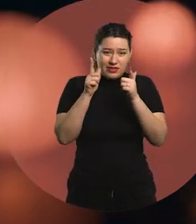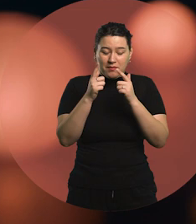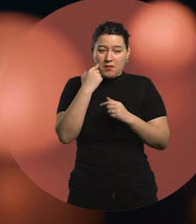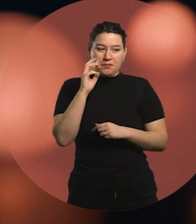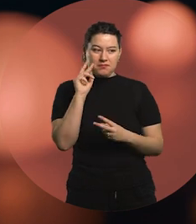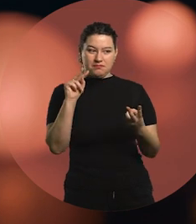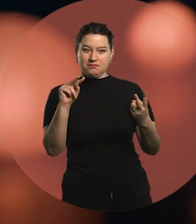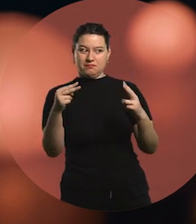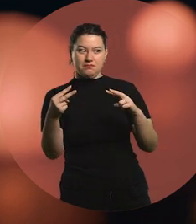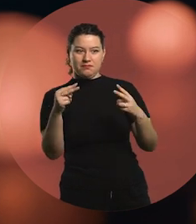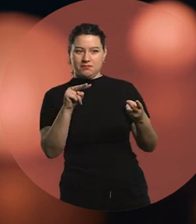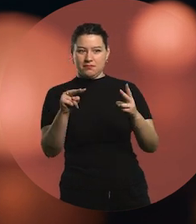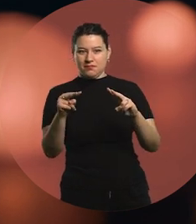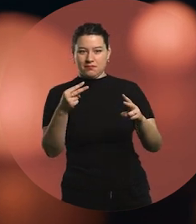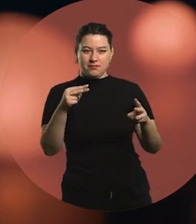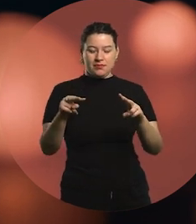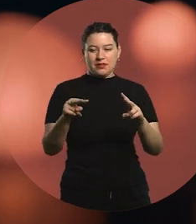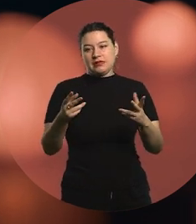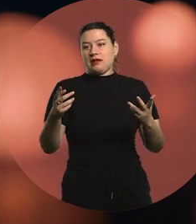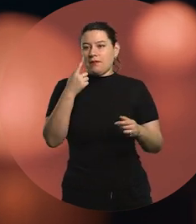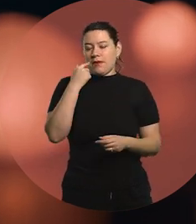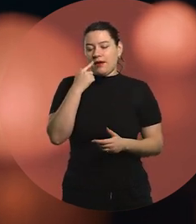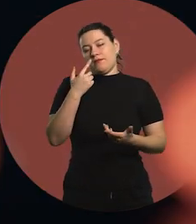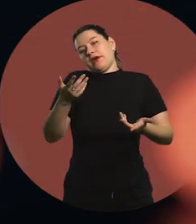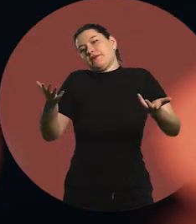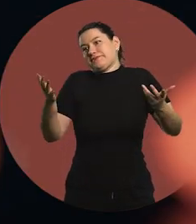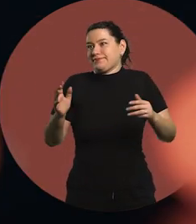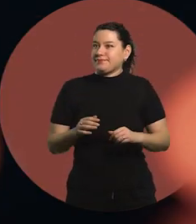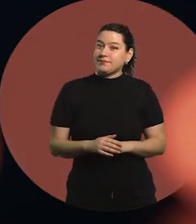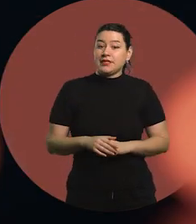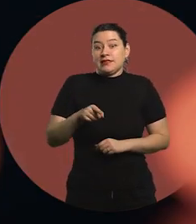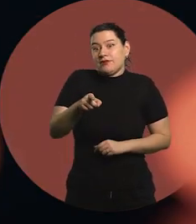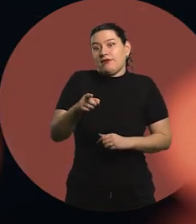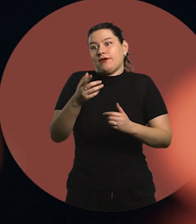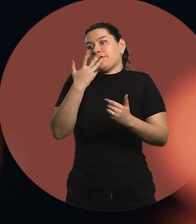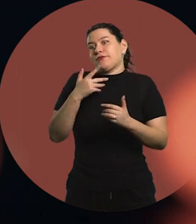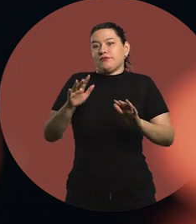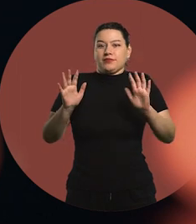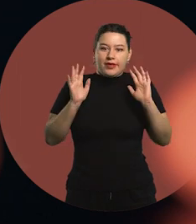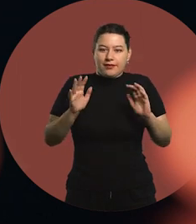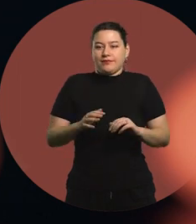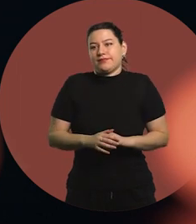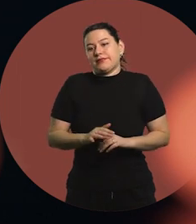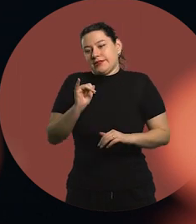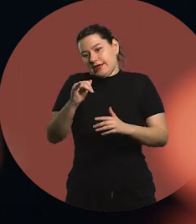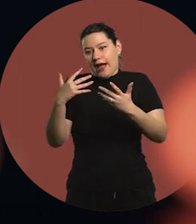till my father broke the ice and said: "Well, if that's what you like, we'll stand behind you".